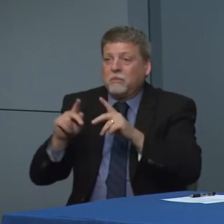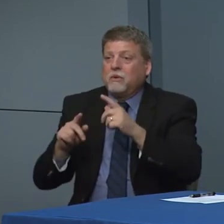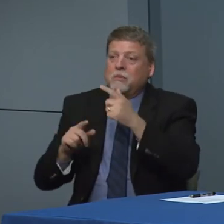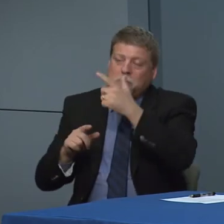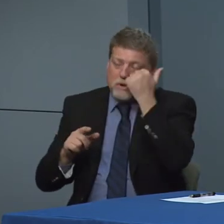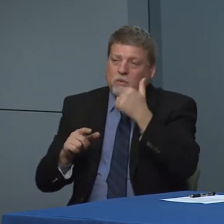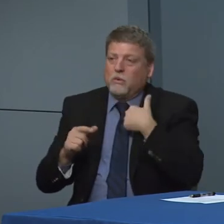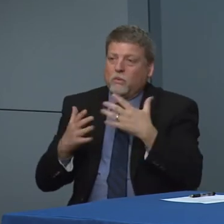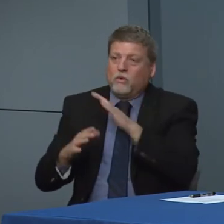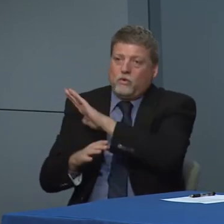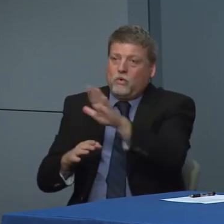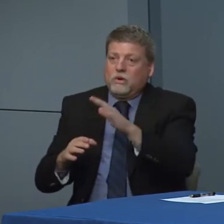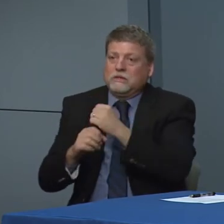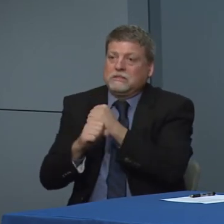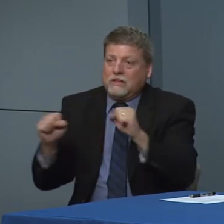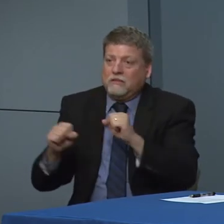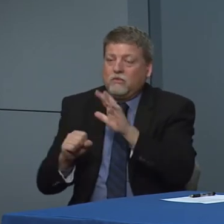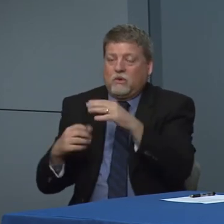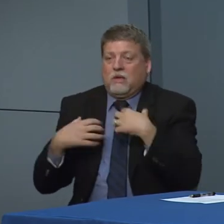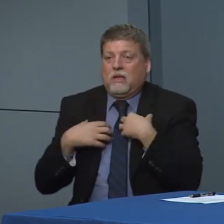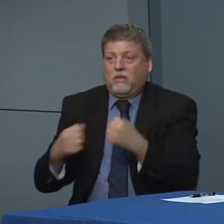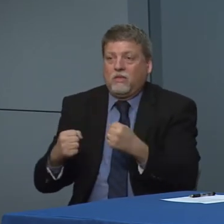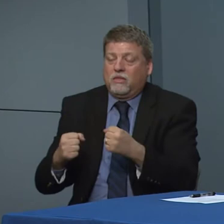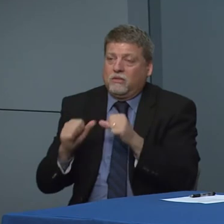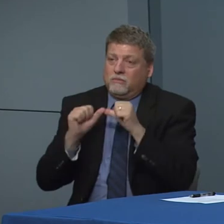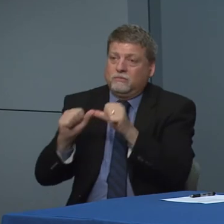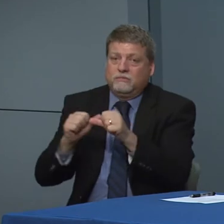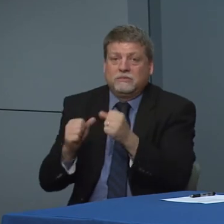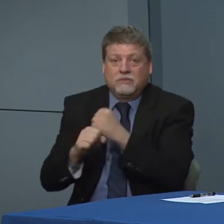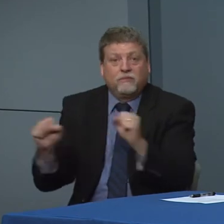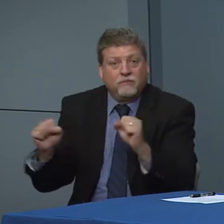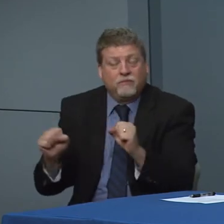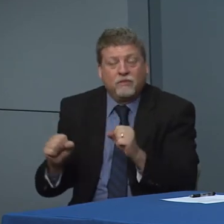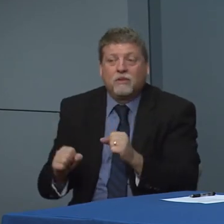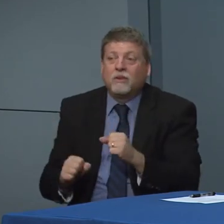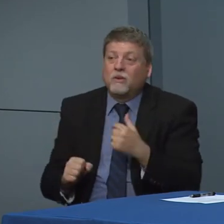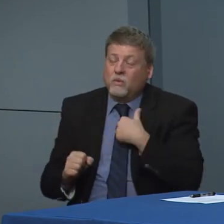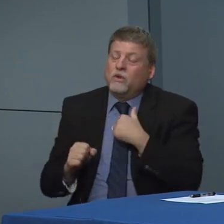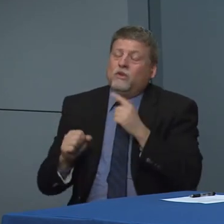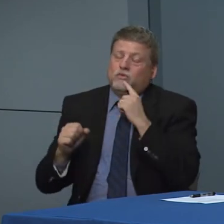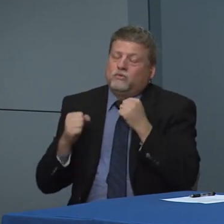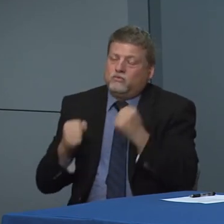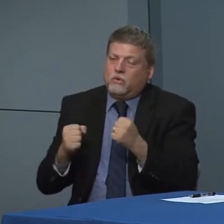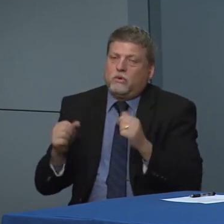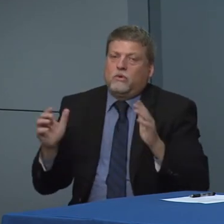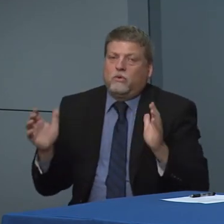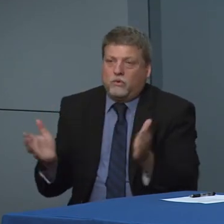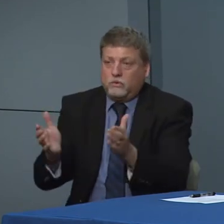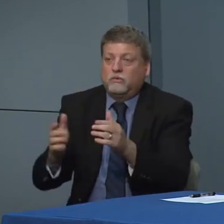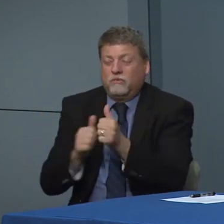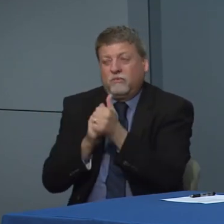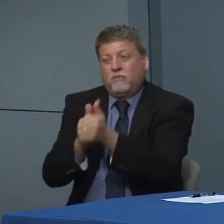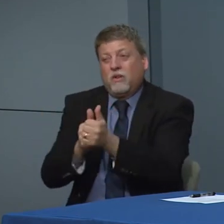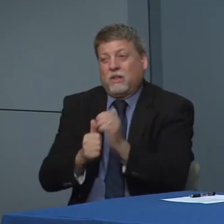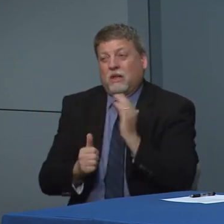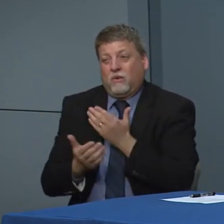here in North Carolina. We urge people to follow those recommendations we urge event